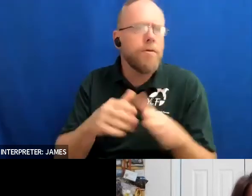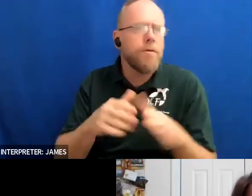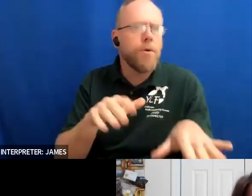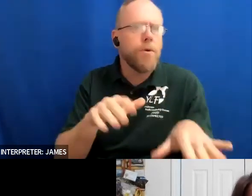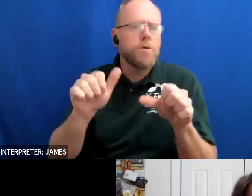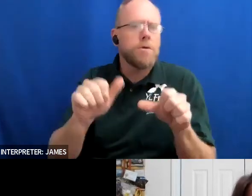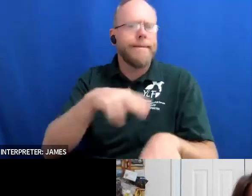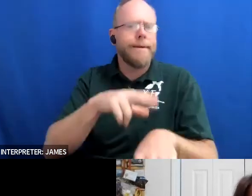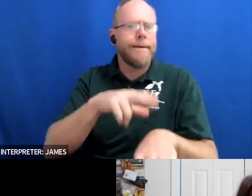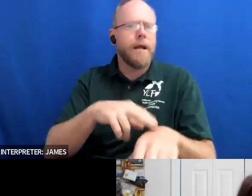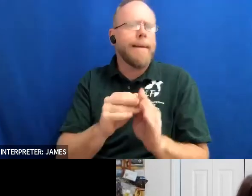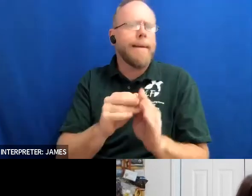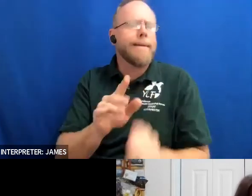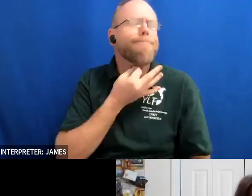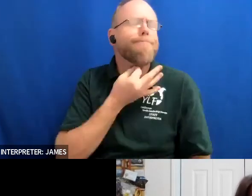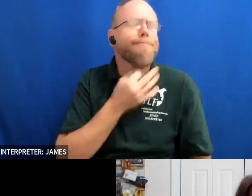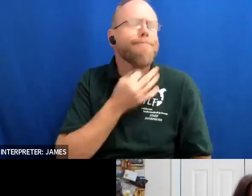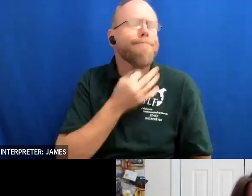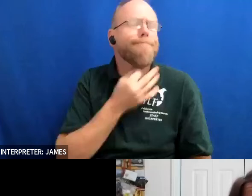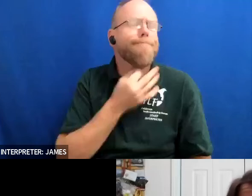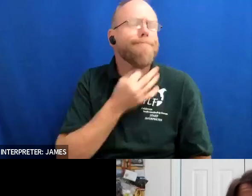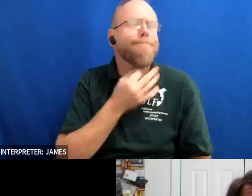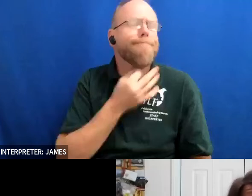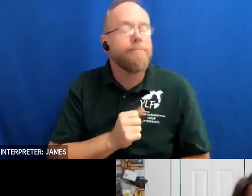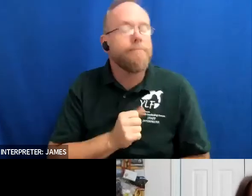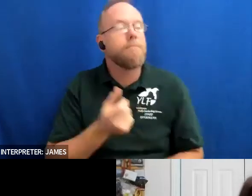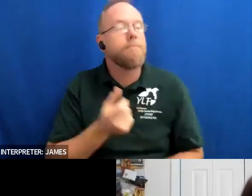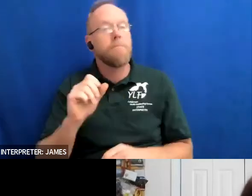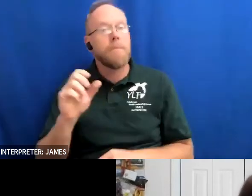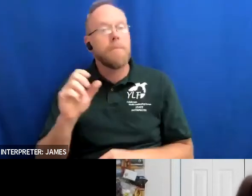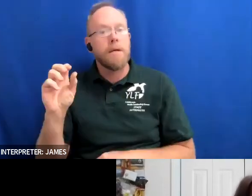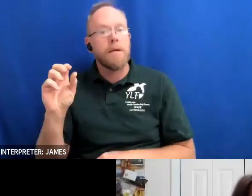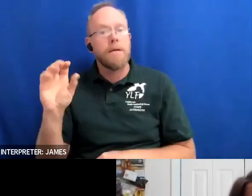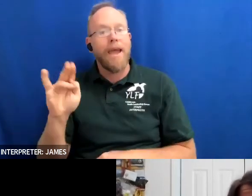yeah so our coordinator group meets monthly uh virtually through zoom so we basically just kind